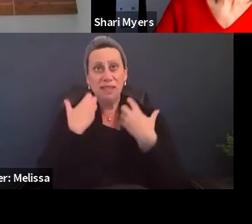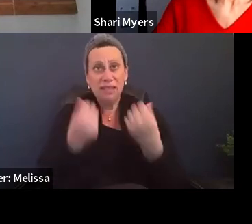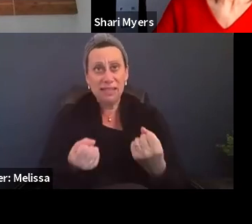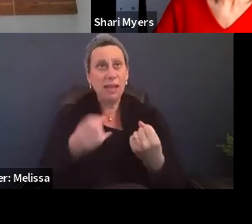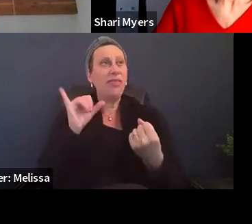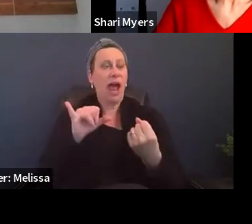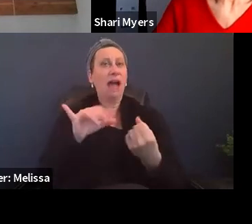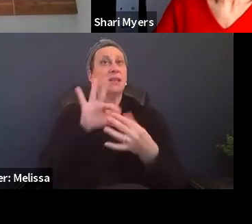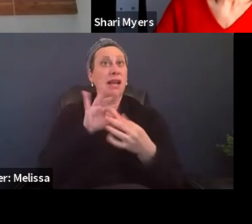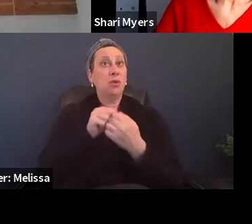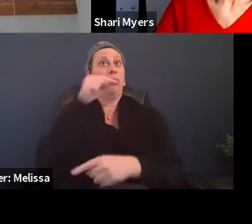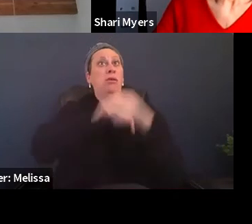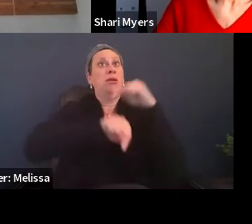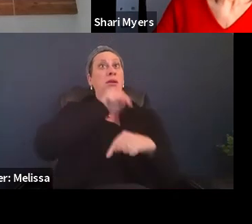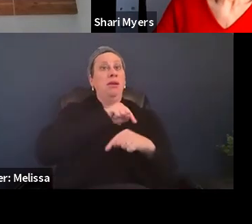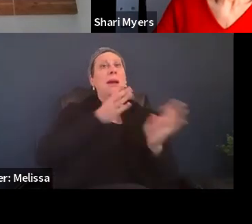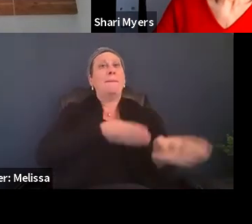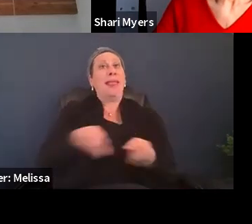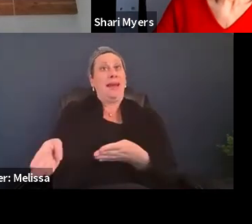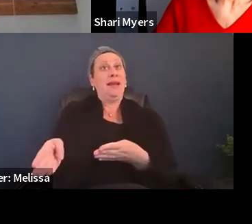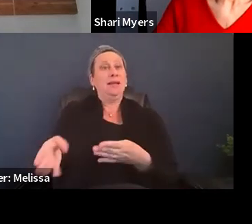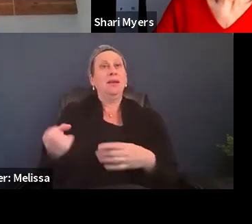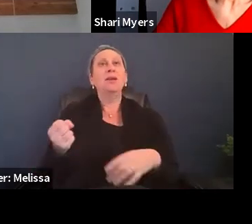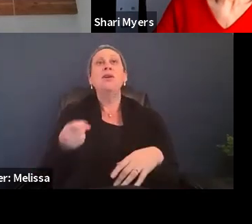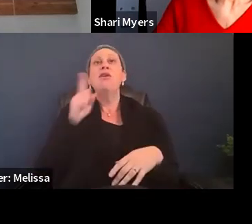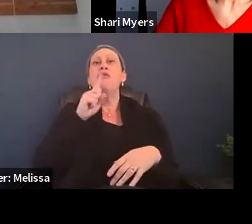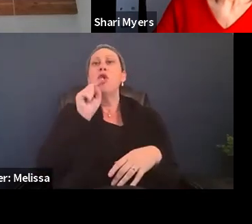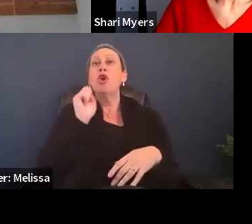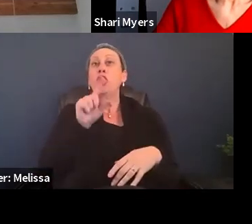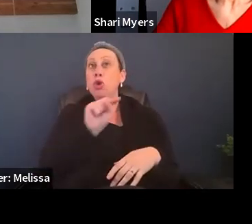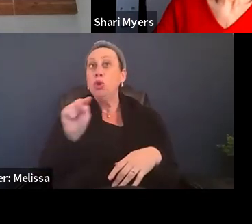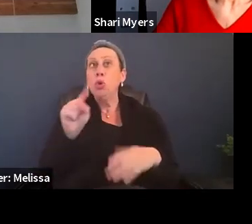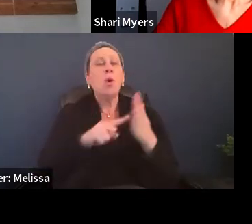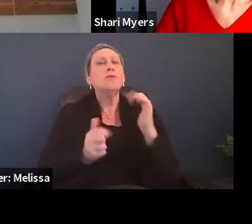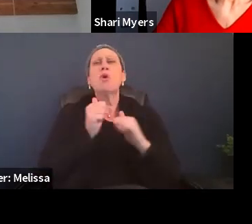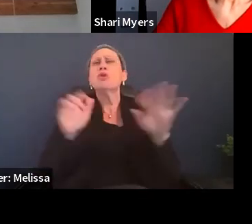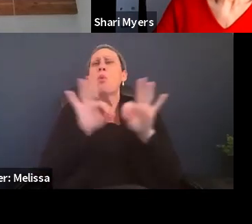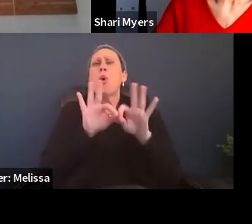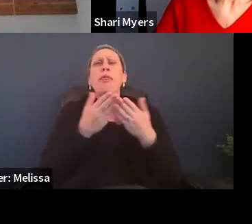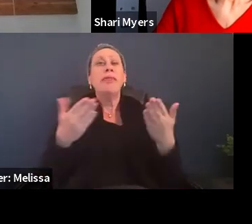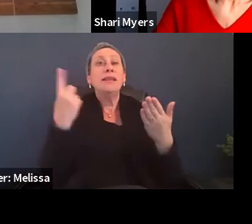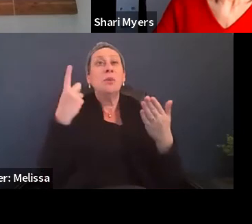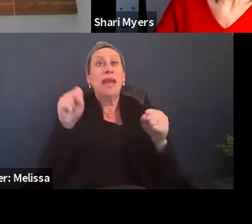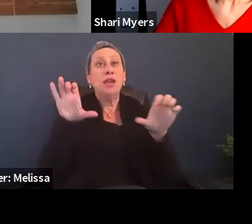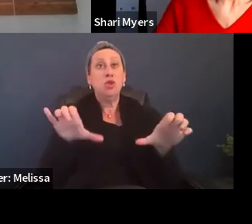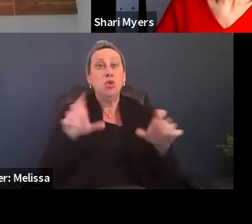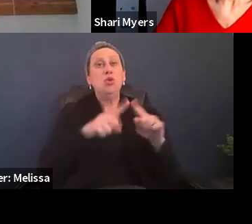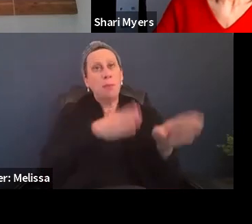So for each one of you what is the most important thing someone could do to prepare and plan for disasters?